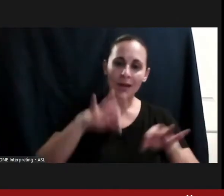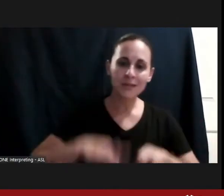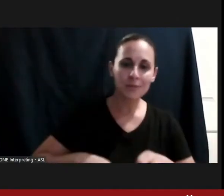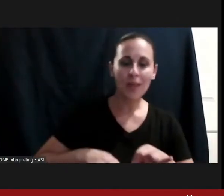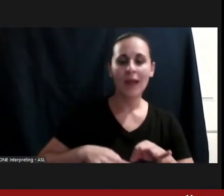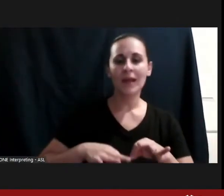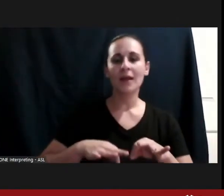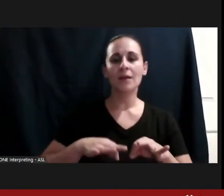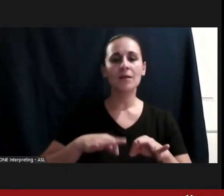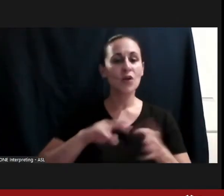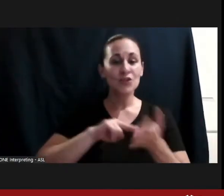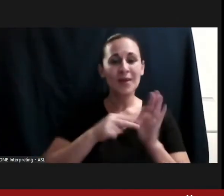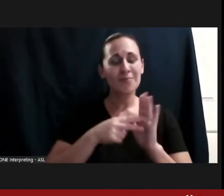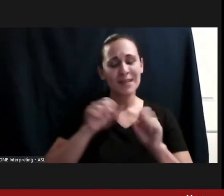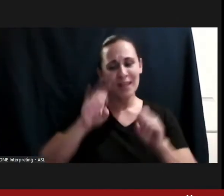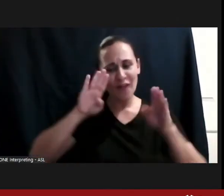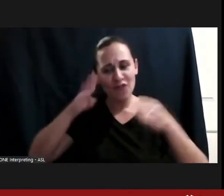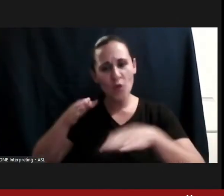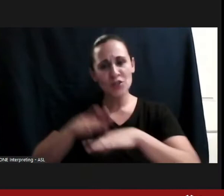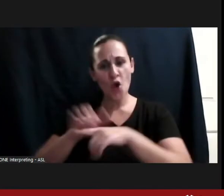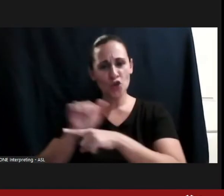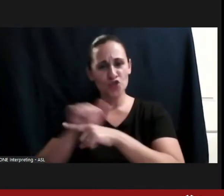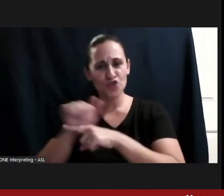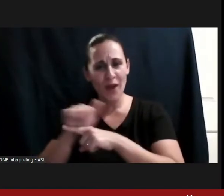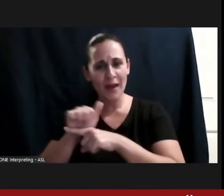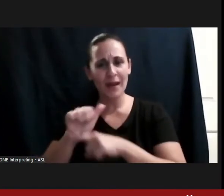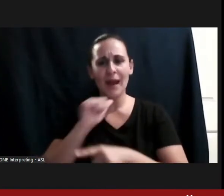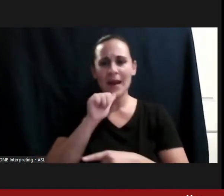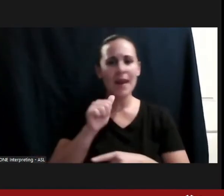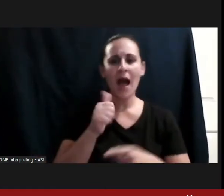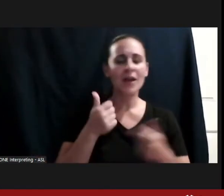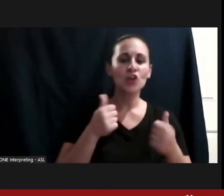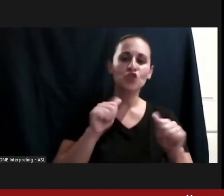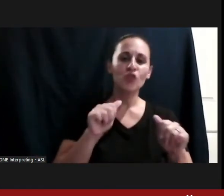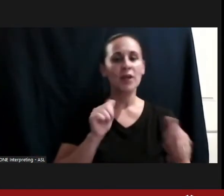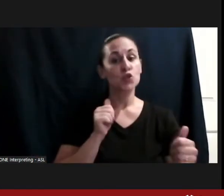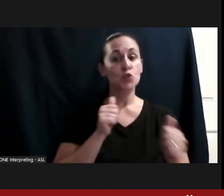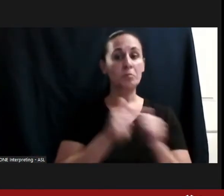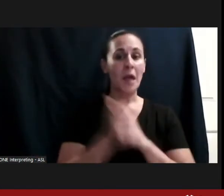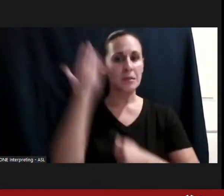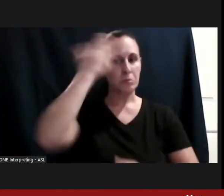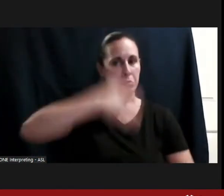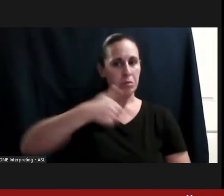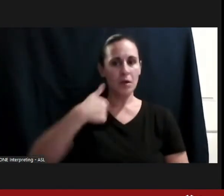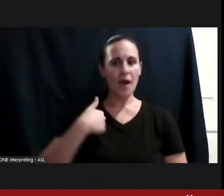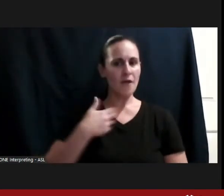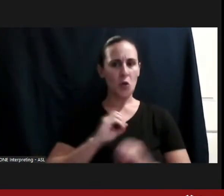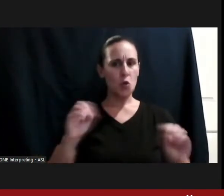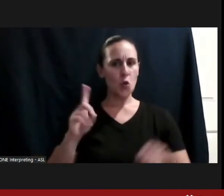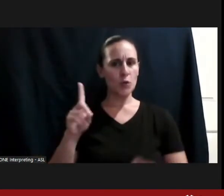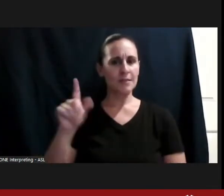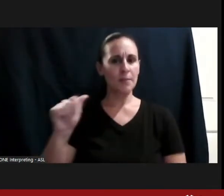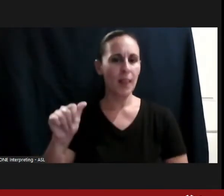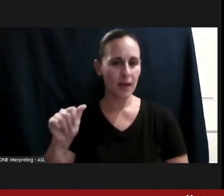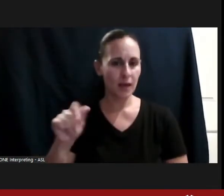rather than having to assimilate a path even though they know they need accommodations,